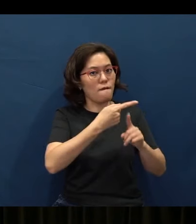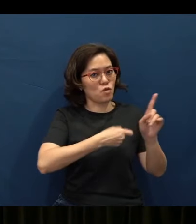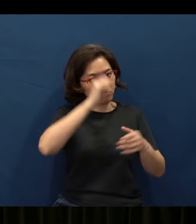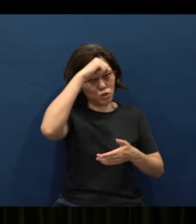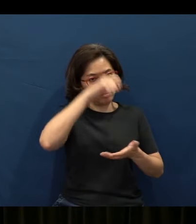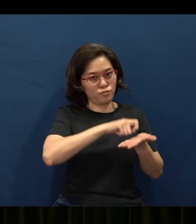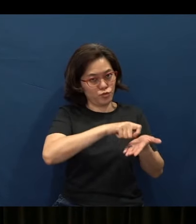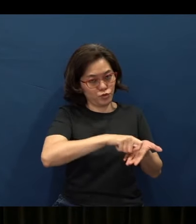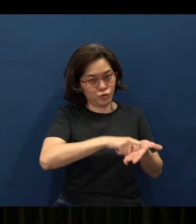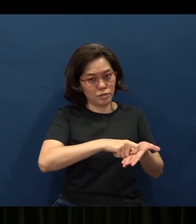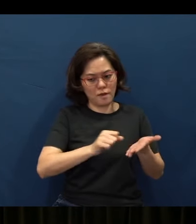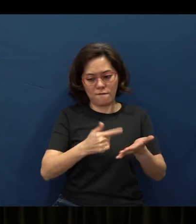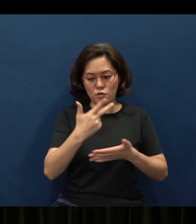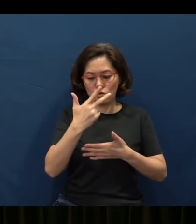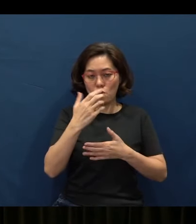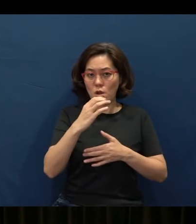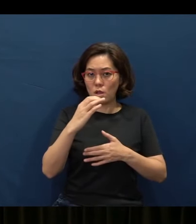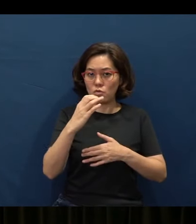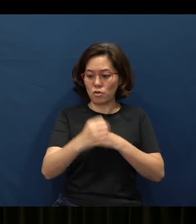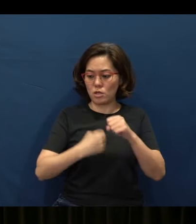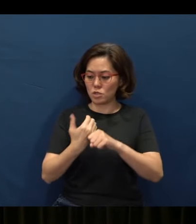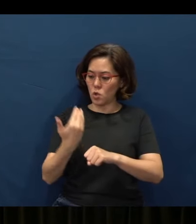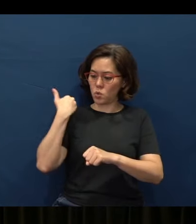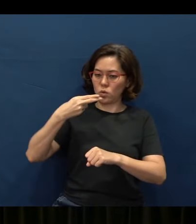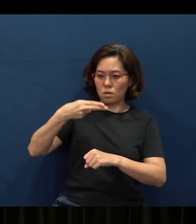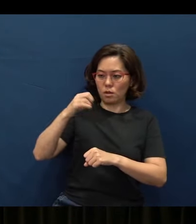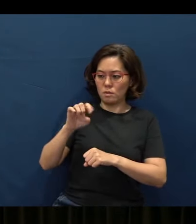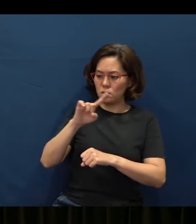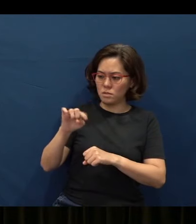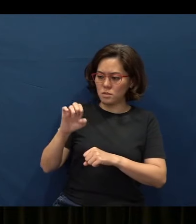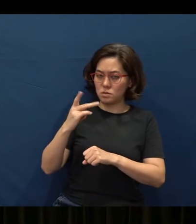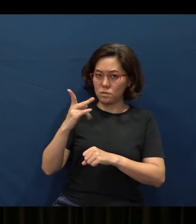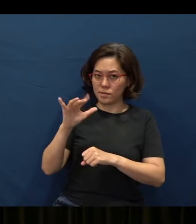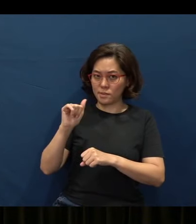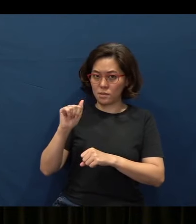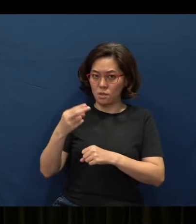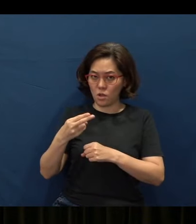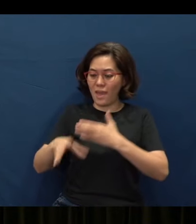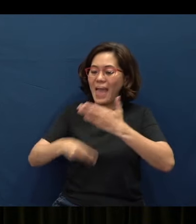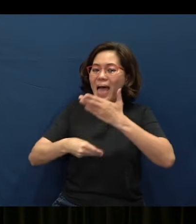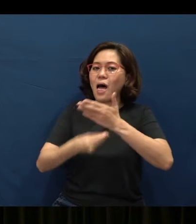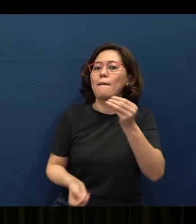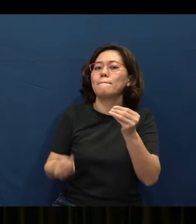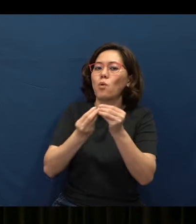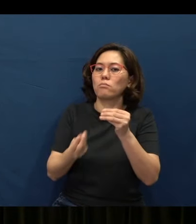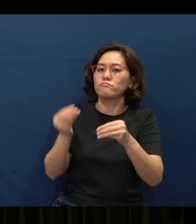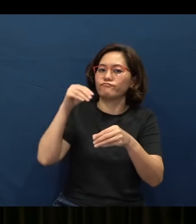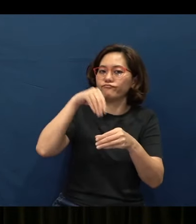And then a few hundred years ago, Hezekiah added more collections of Solomon’s into it.